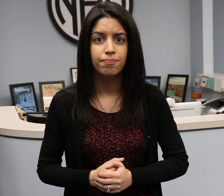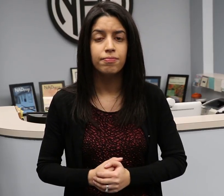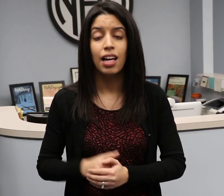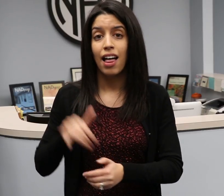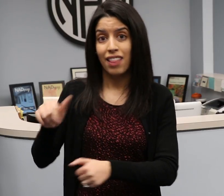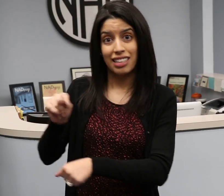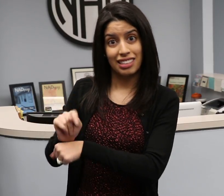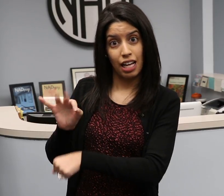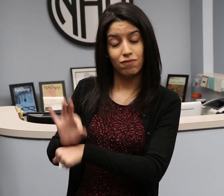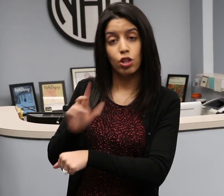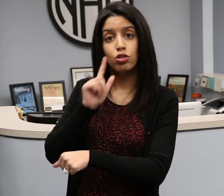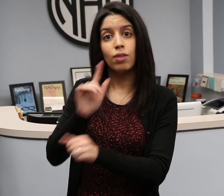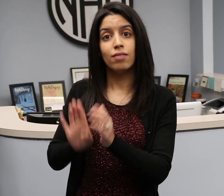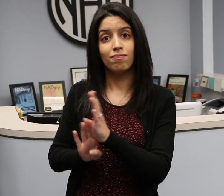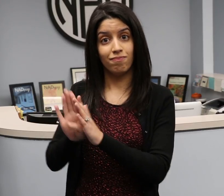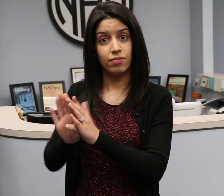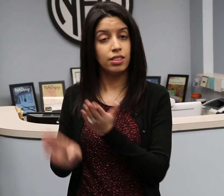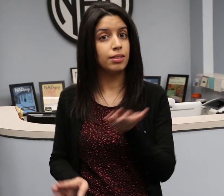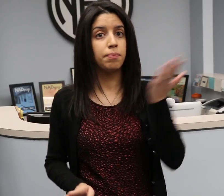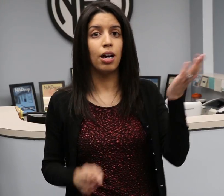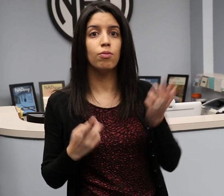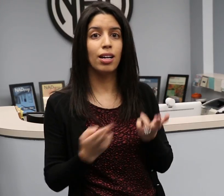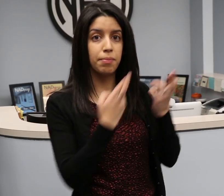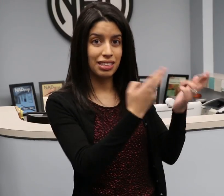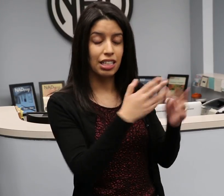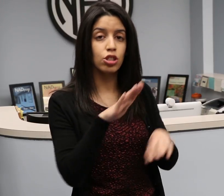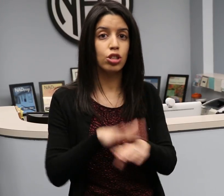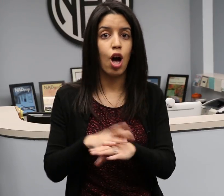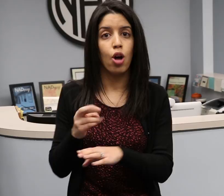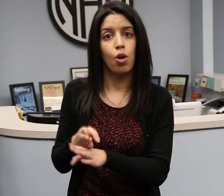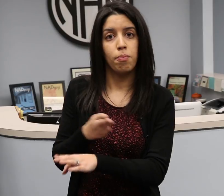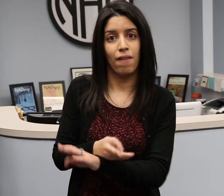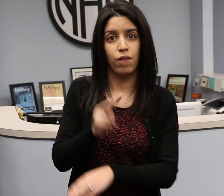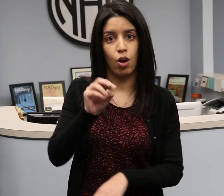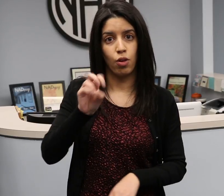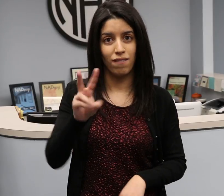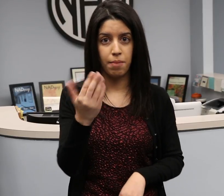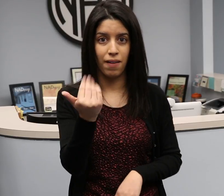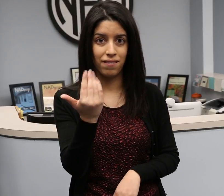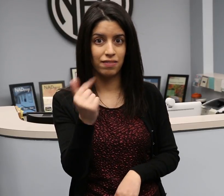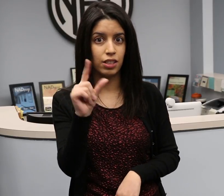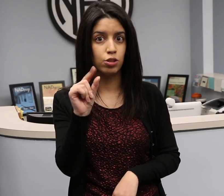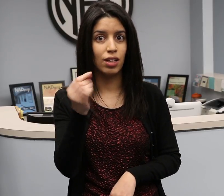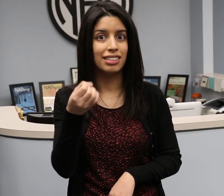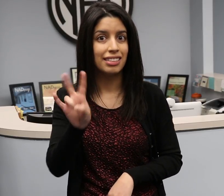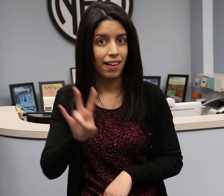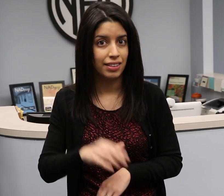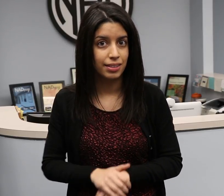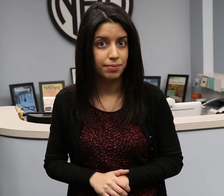The committee will develop and submit recommendations for accessible cabin announcements to the DOT on or before November 15, 2017.